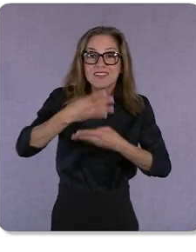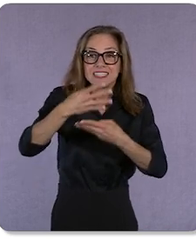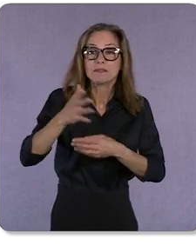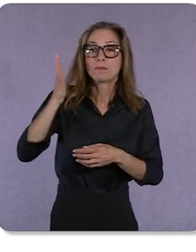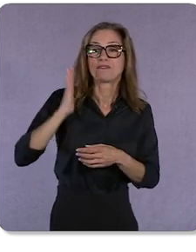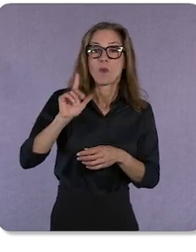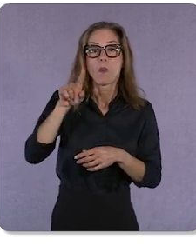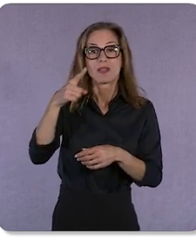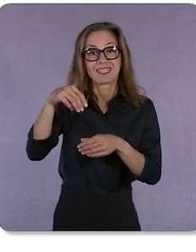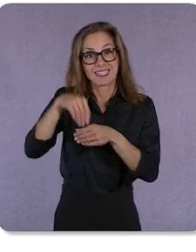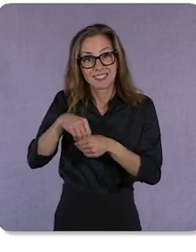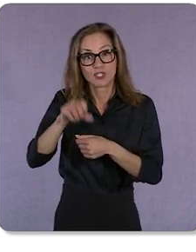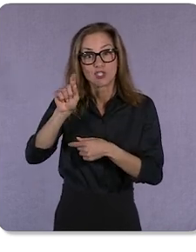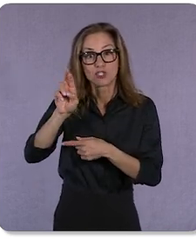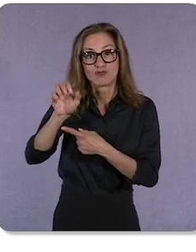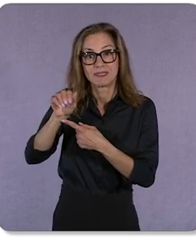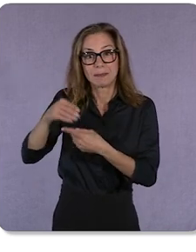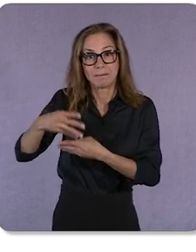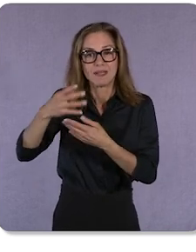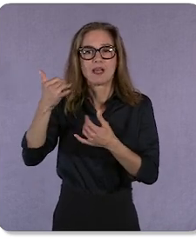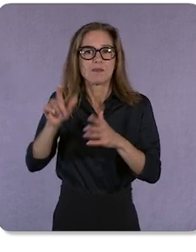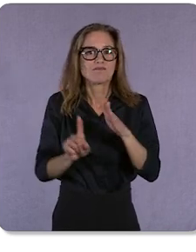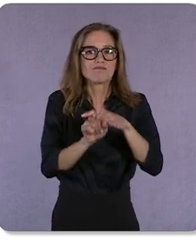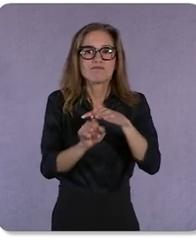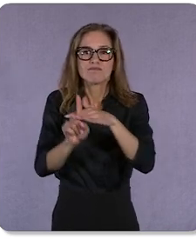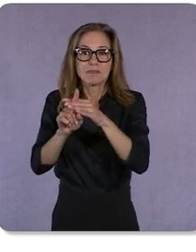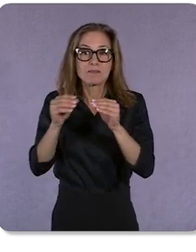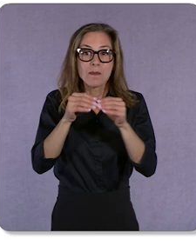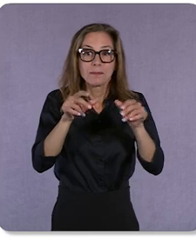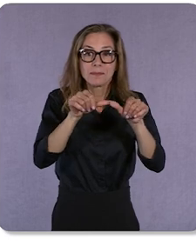will now appear in more places on YouTube, like YouTube Search